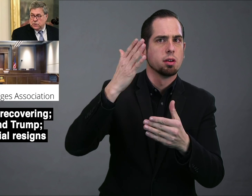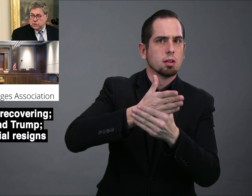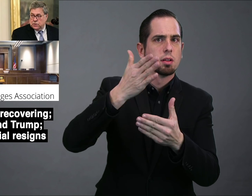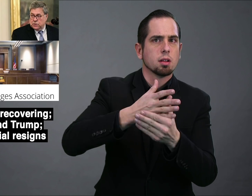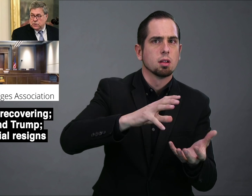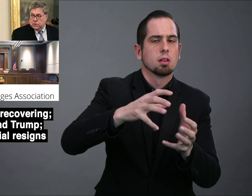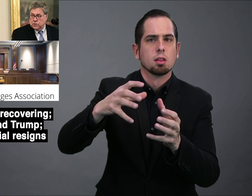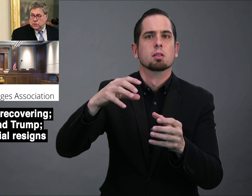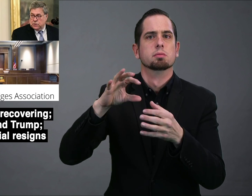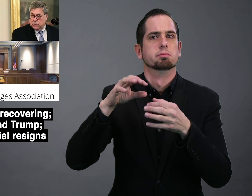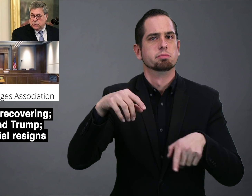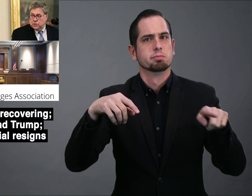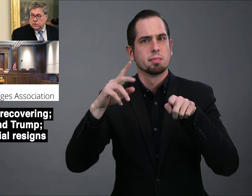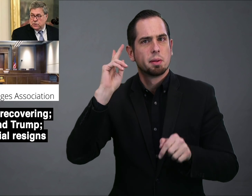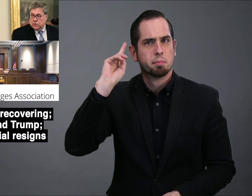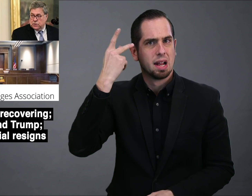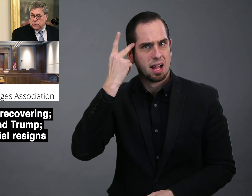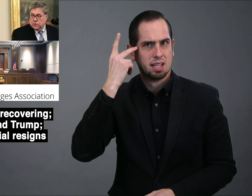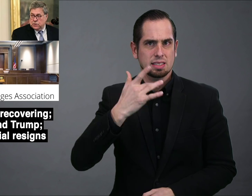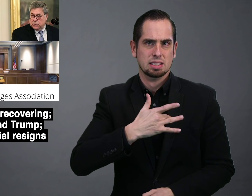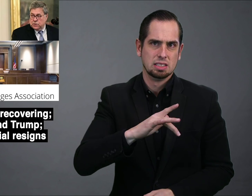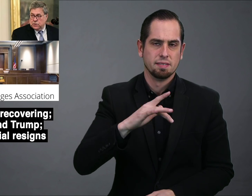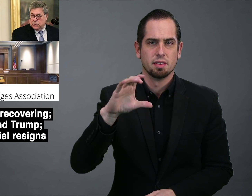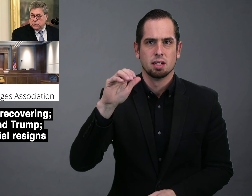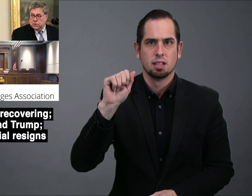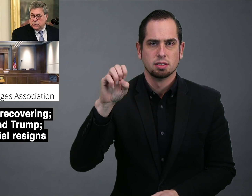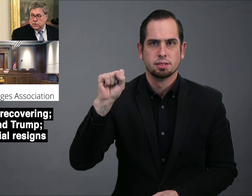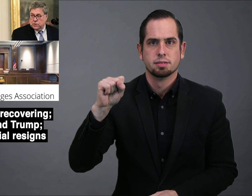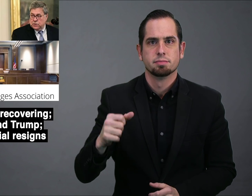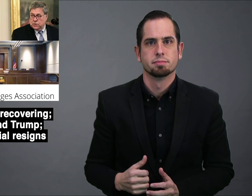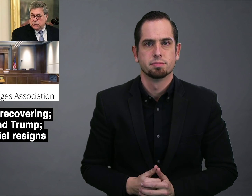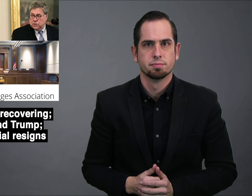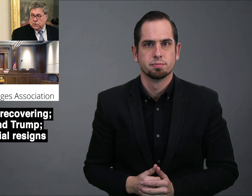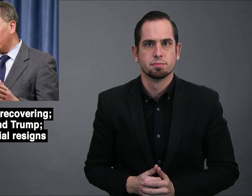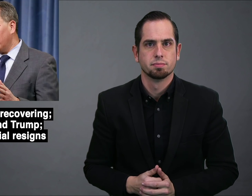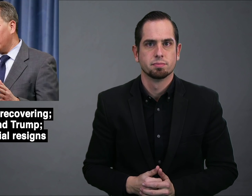were intervening in politically sensitive cases.